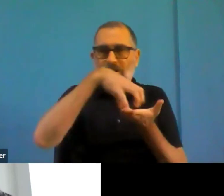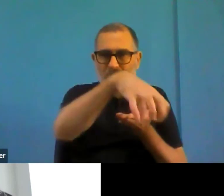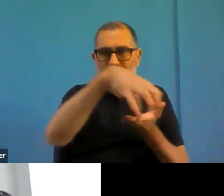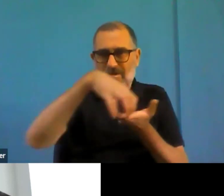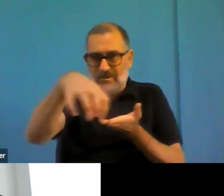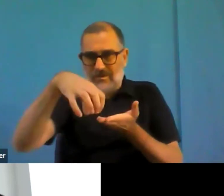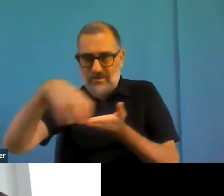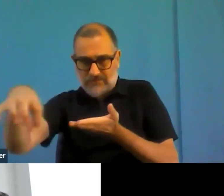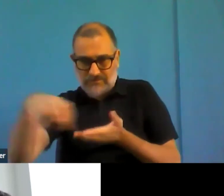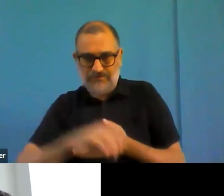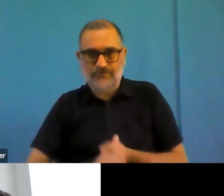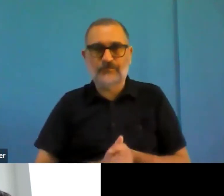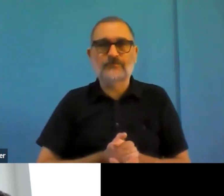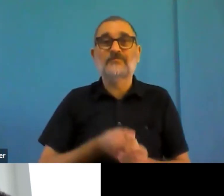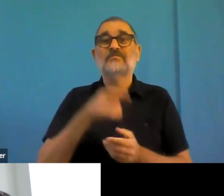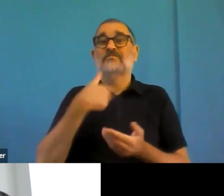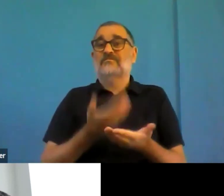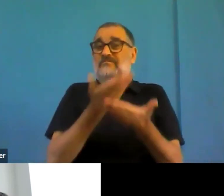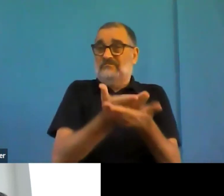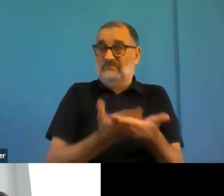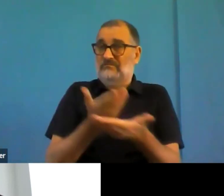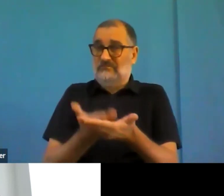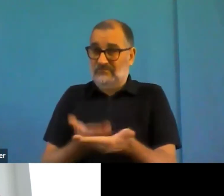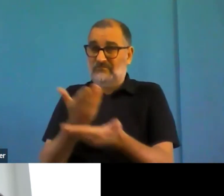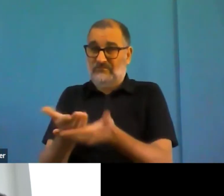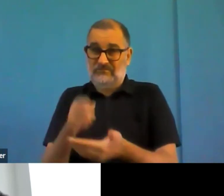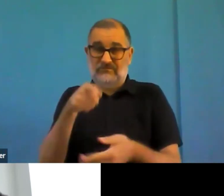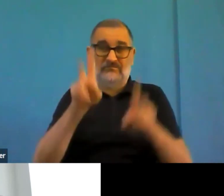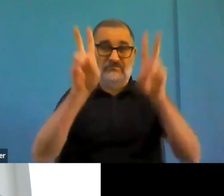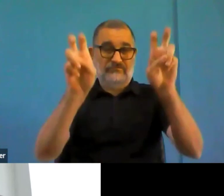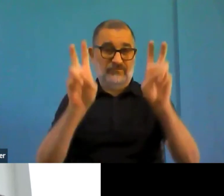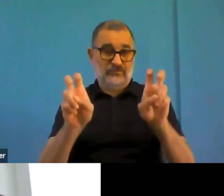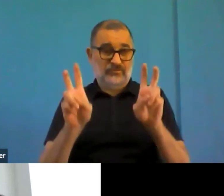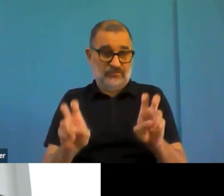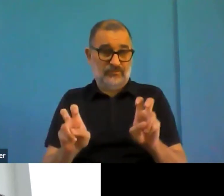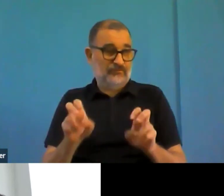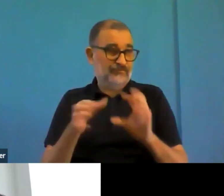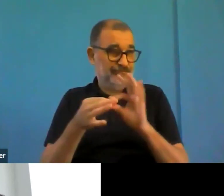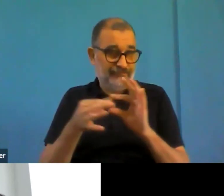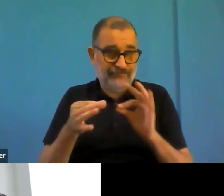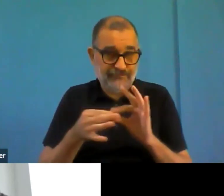Thank you. Thank you to all who joined this breakout room.